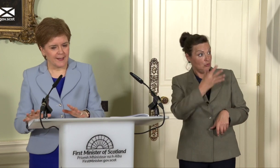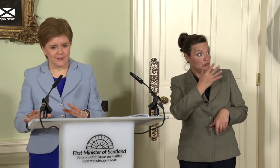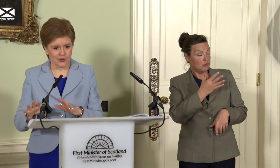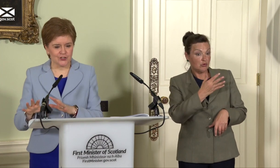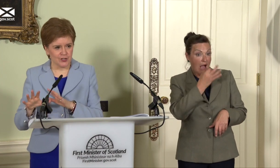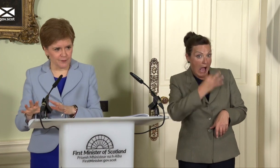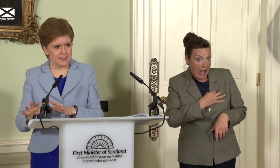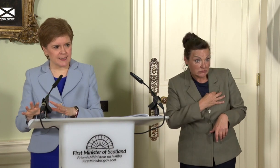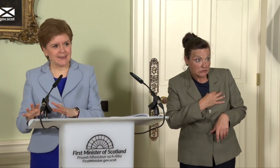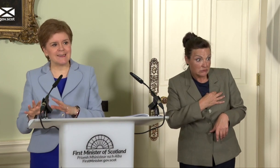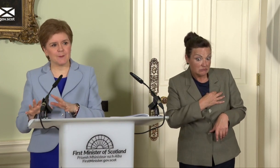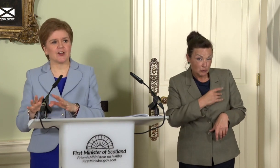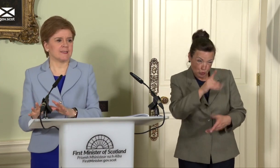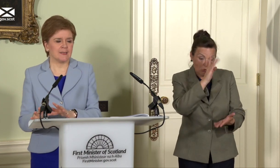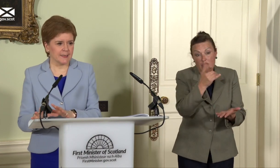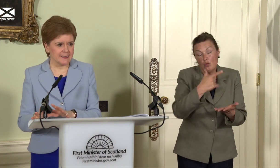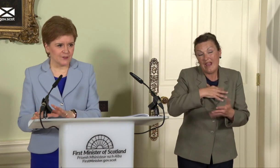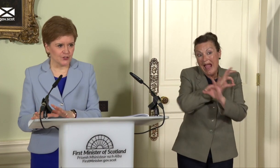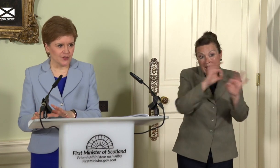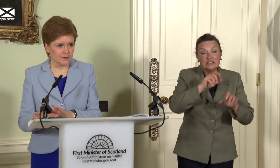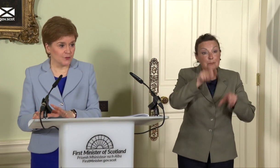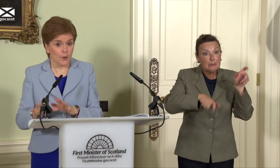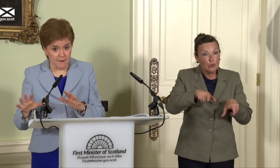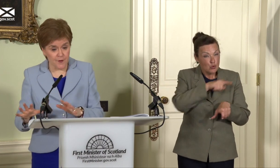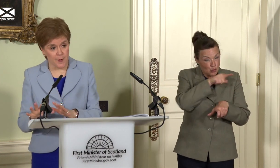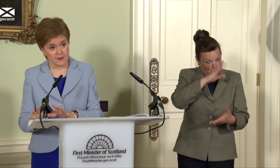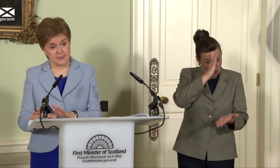the Scottish Government, and democratically elected Scottish governments of whatever party,